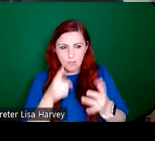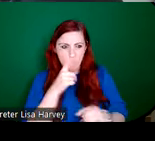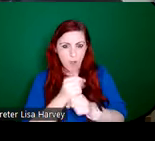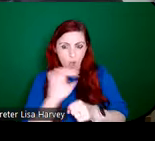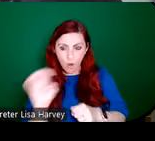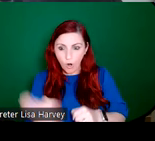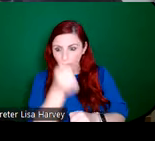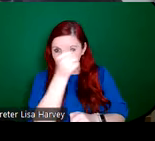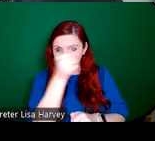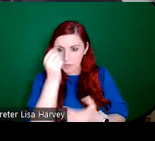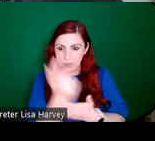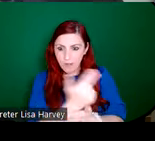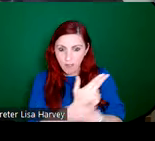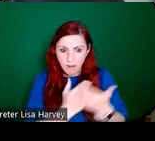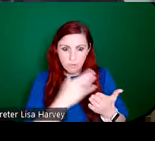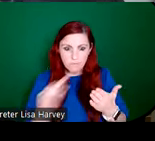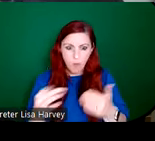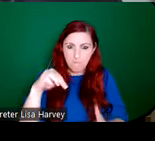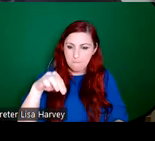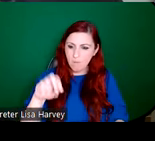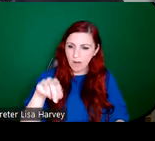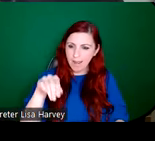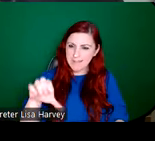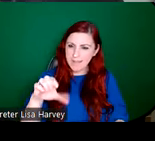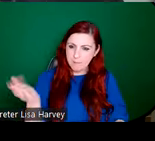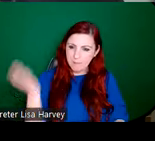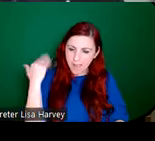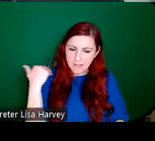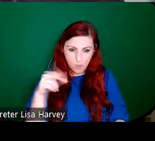from Ireland's monastic past. So, you can see this, for example, in the kind of